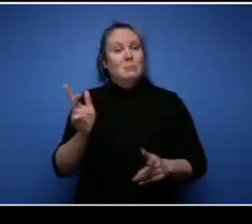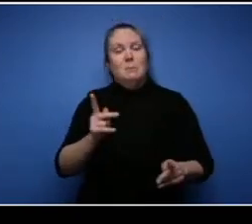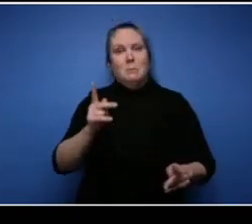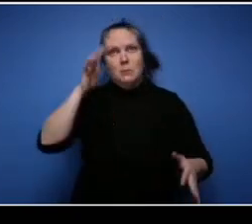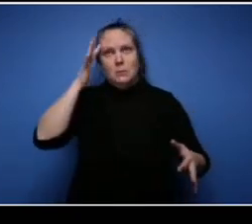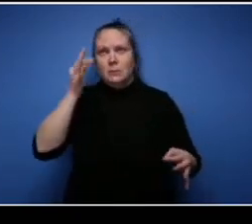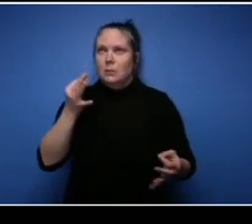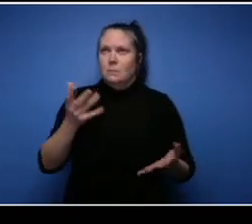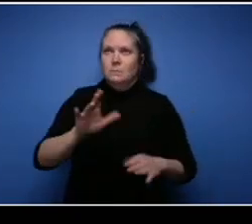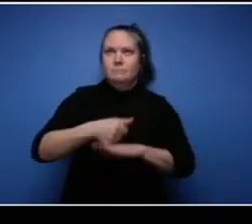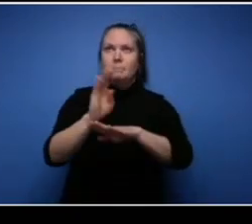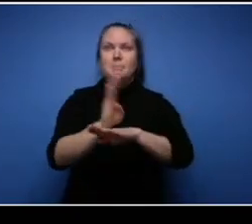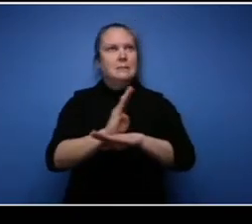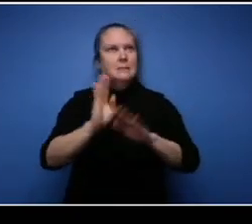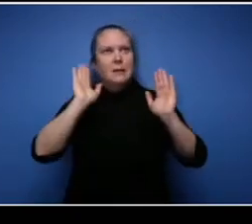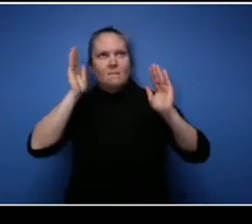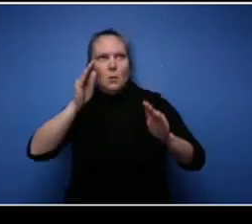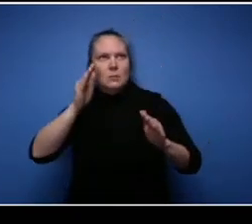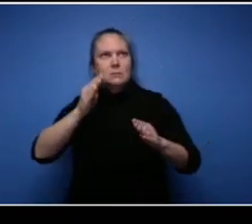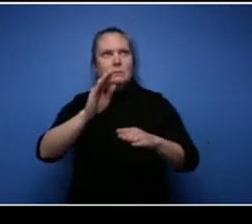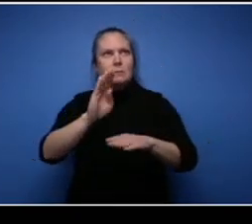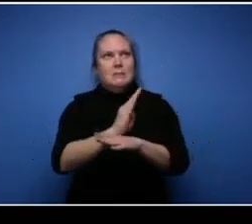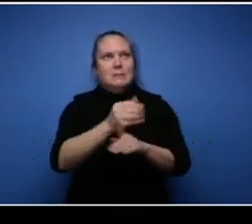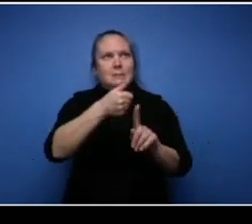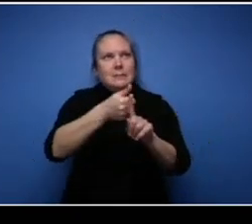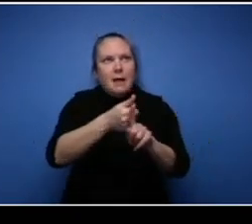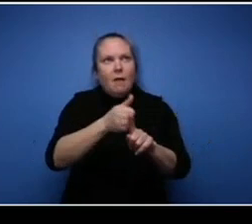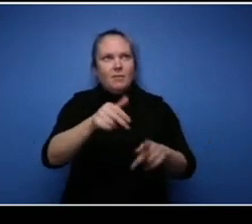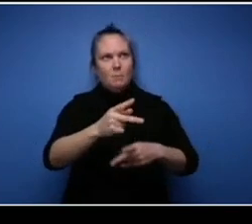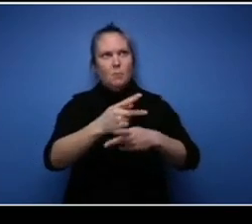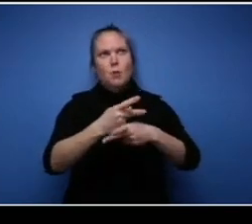and selling their features on the product and what I really learned is sometimes you